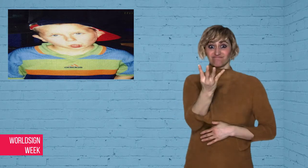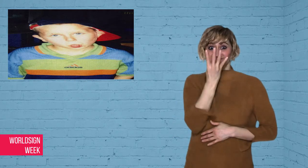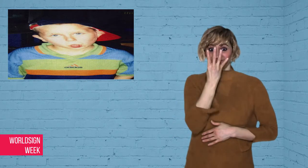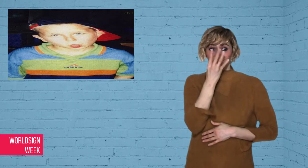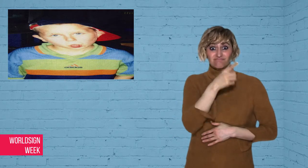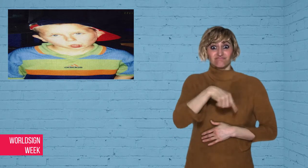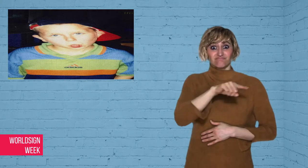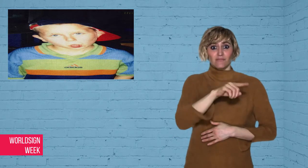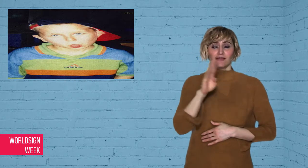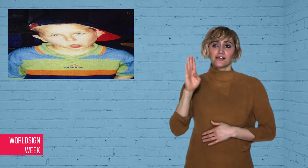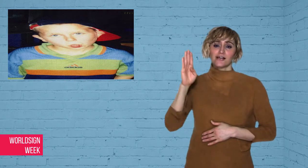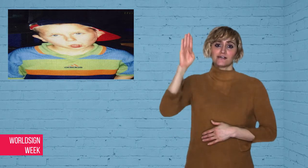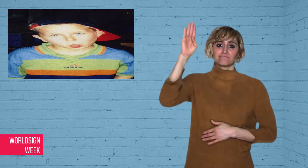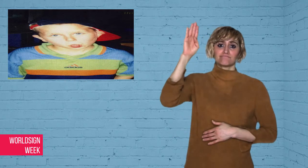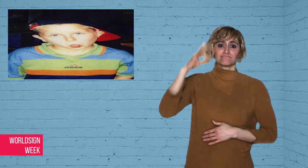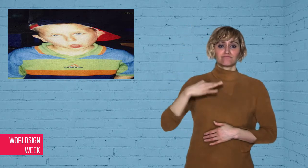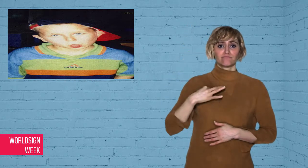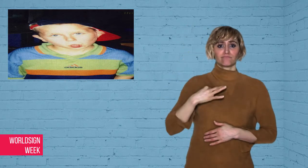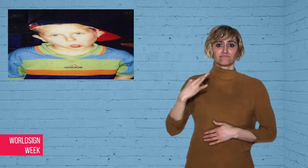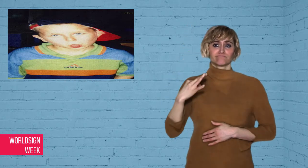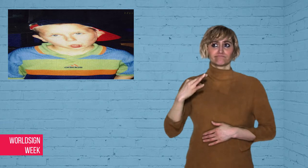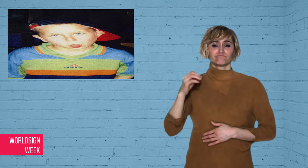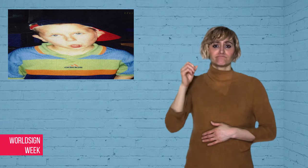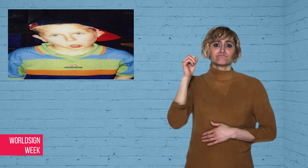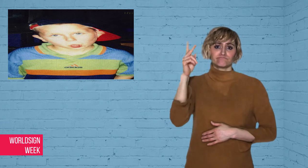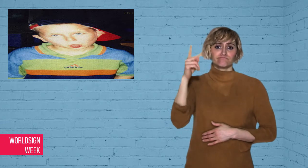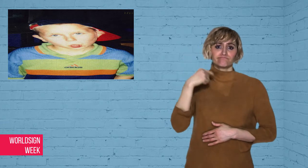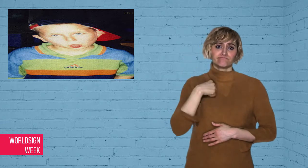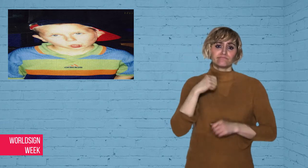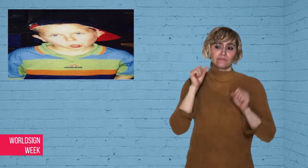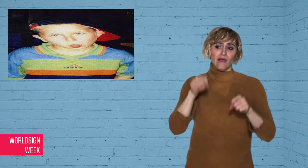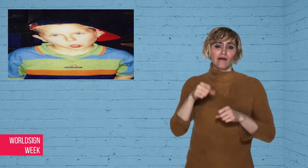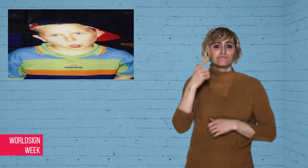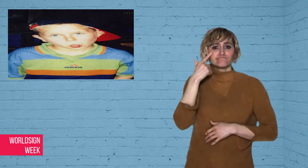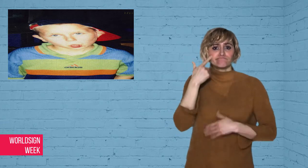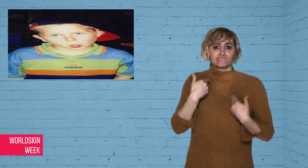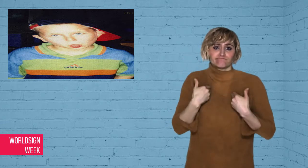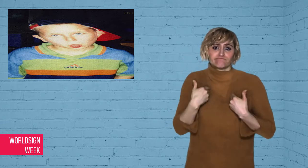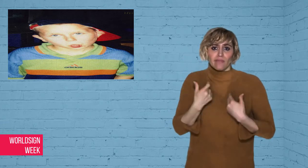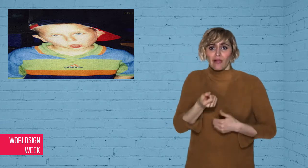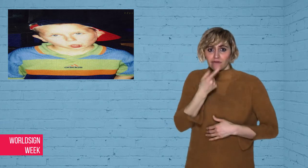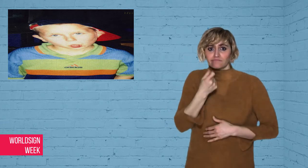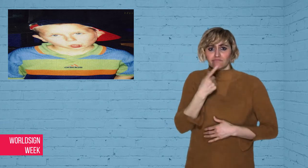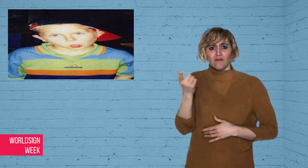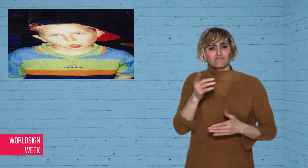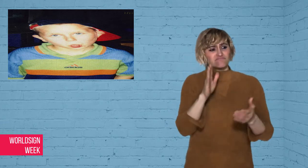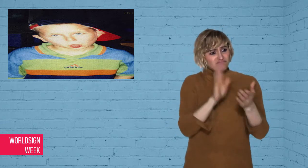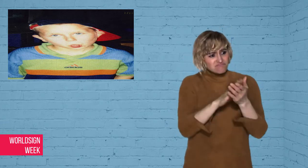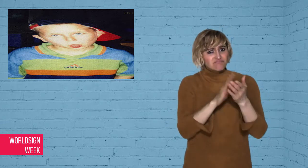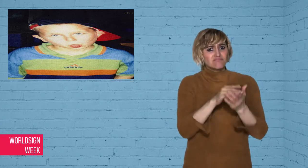that the authorities must not use